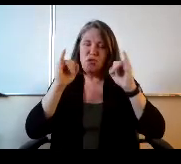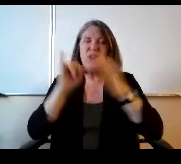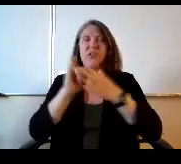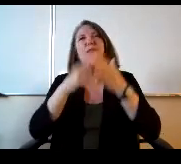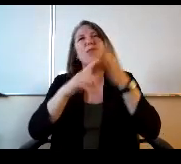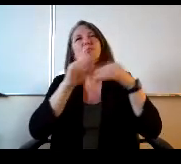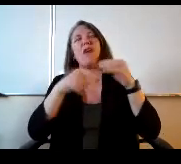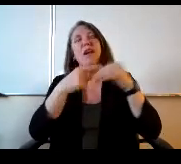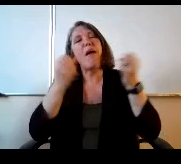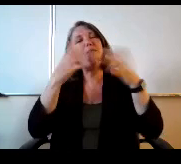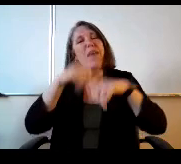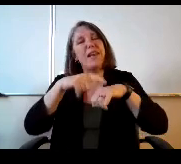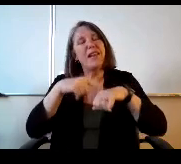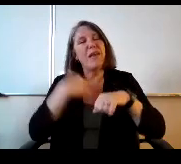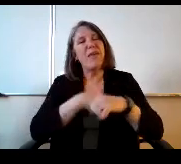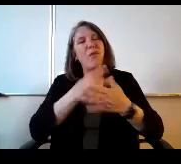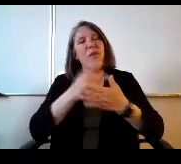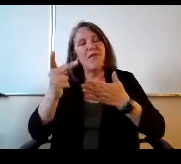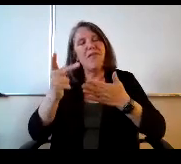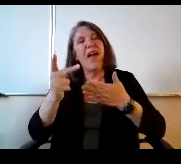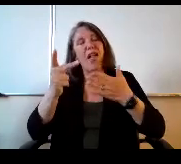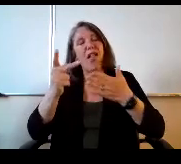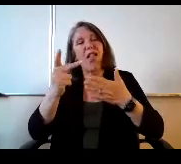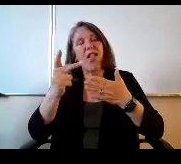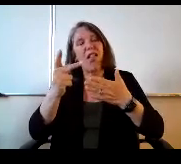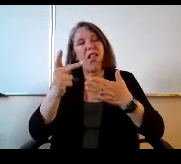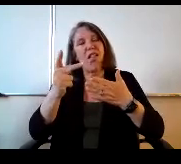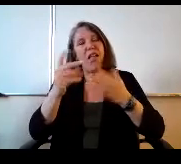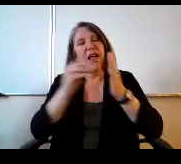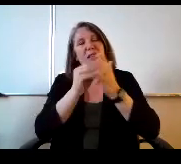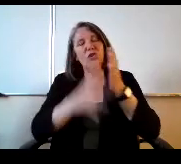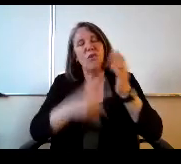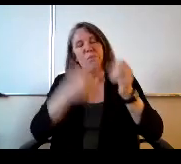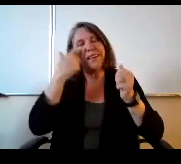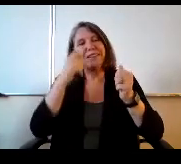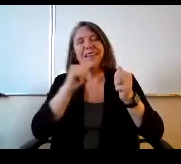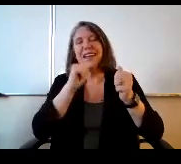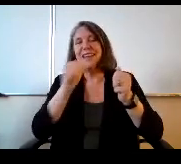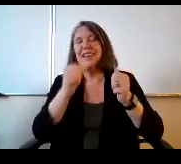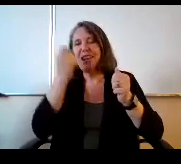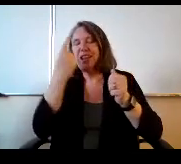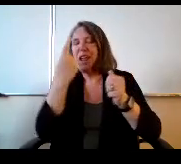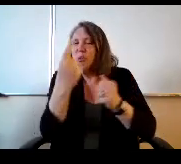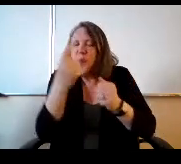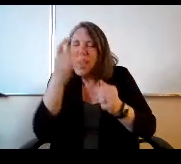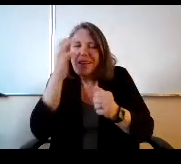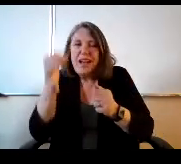a student because they didn't get one concept and they have to retake an entire course is absurd to me. Always has been.